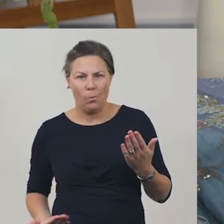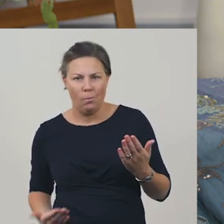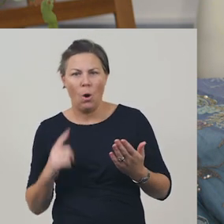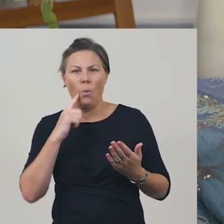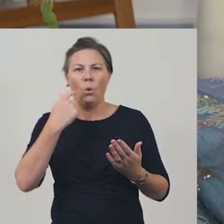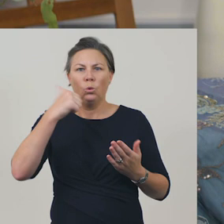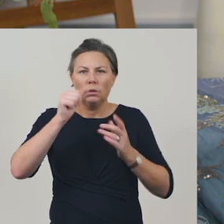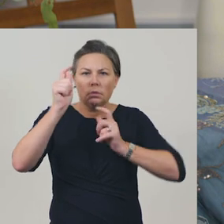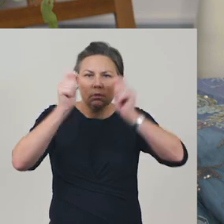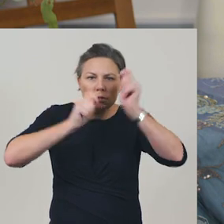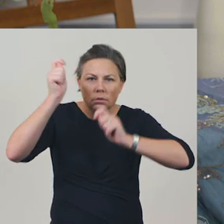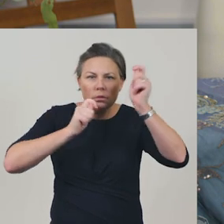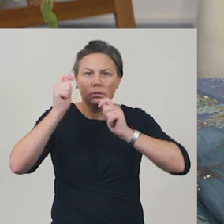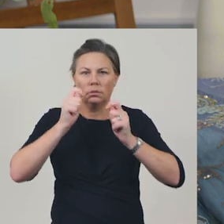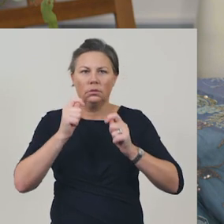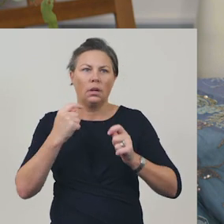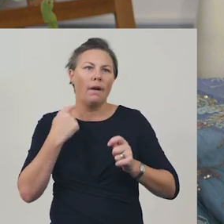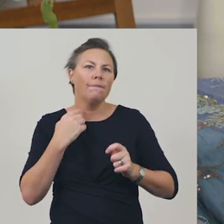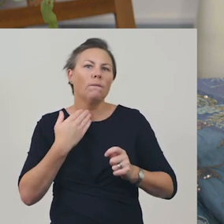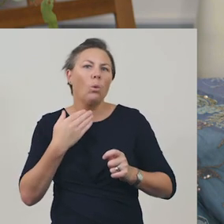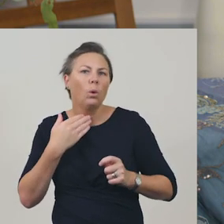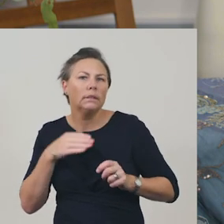to add meaning, and entertain the listener.